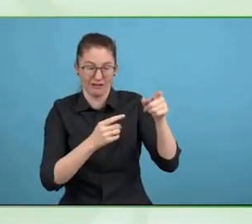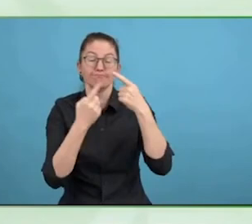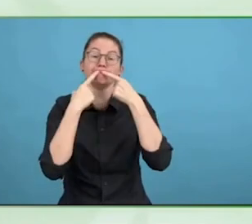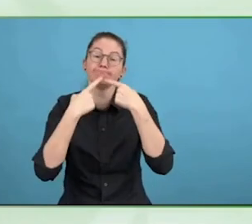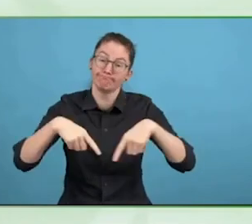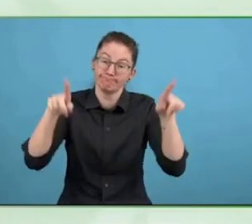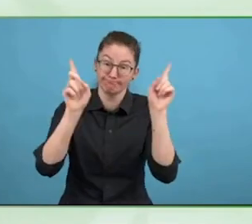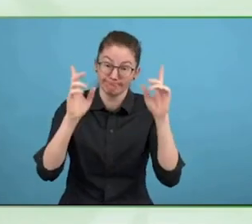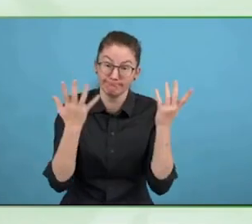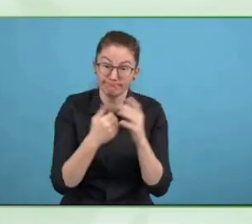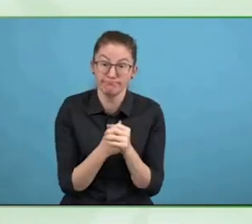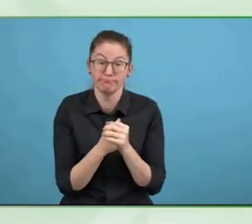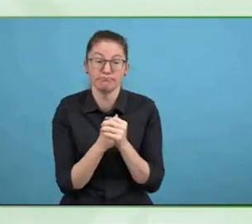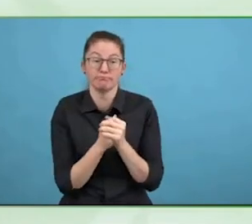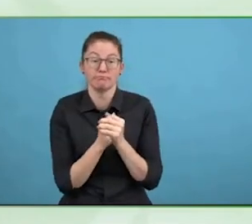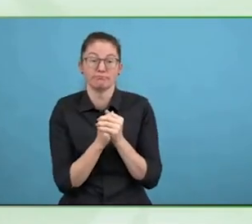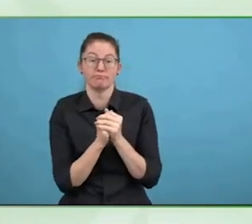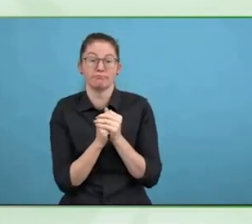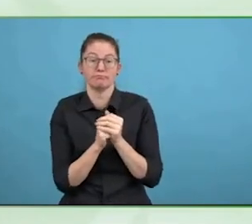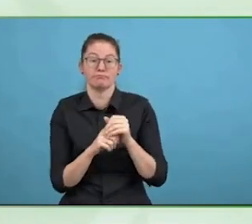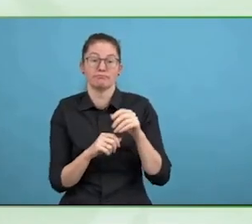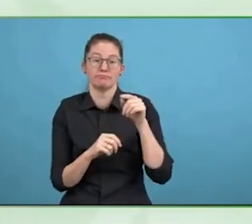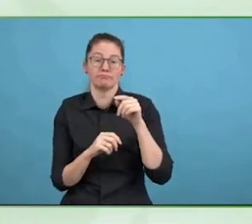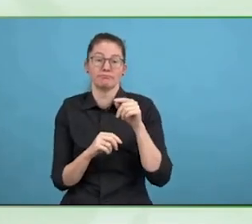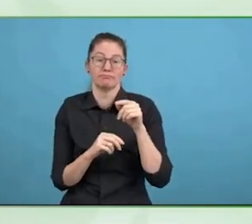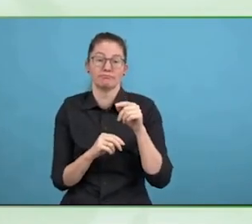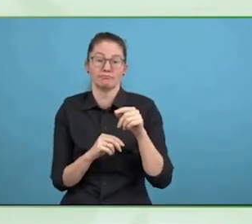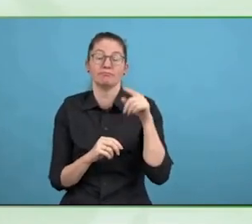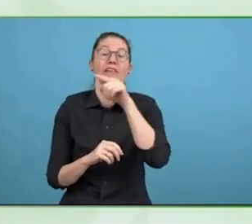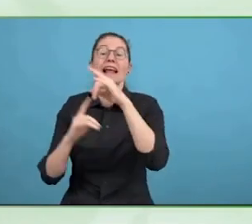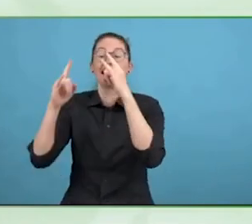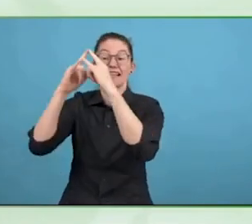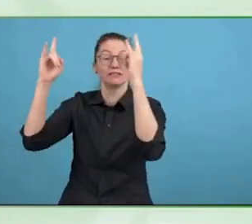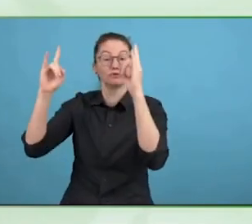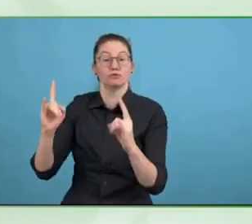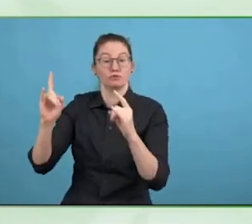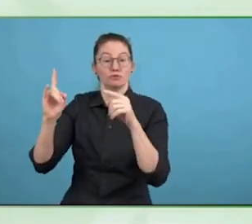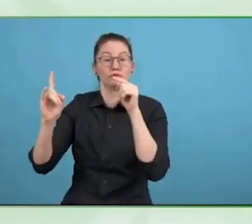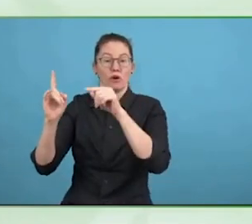what they do in their activities, daily living.